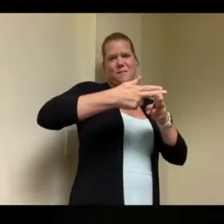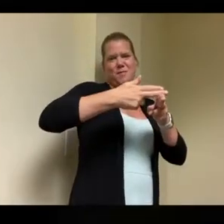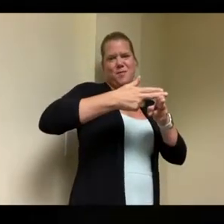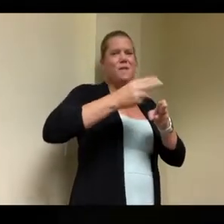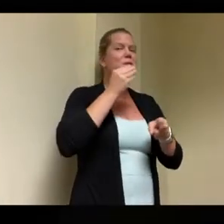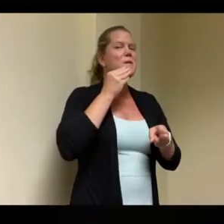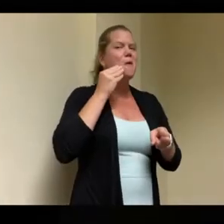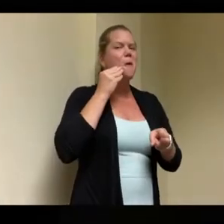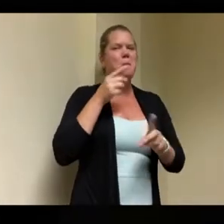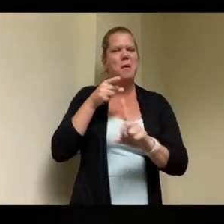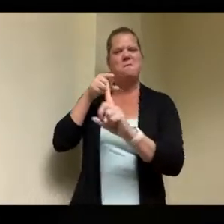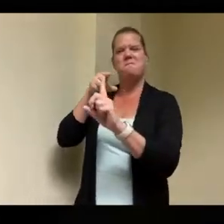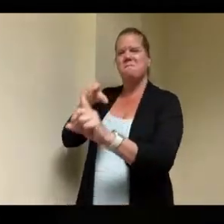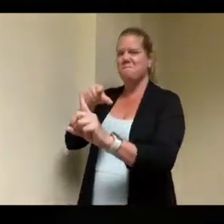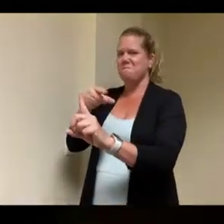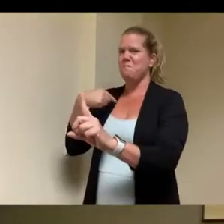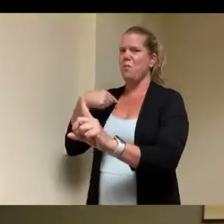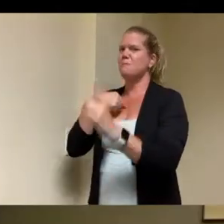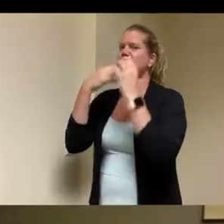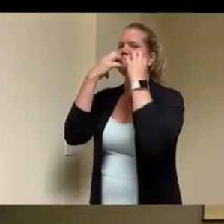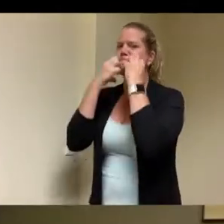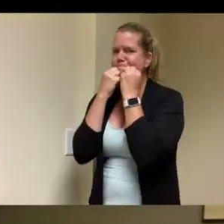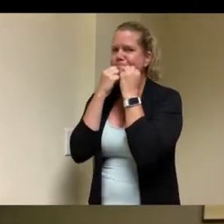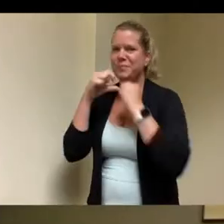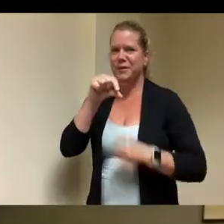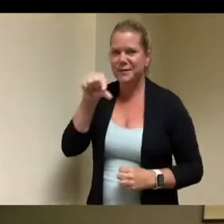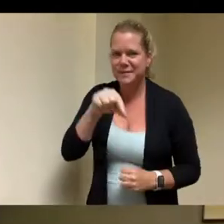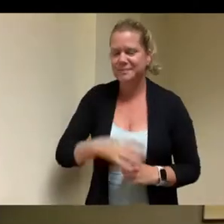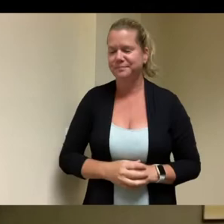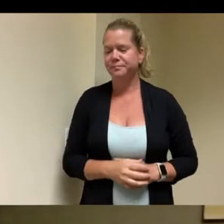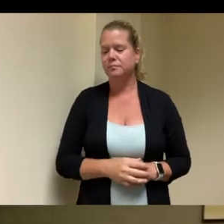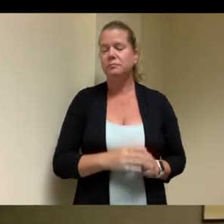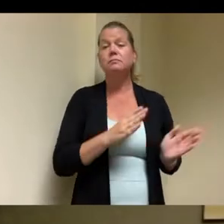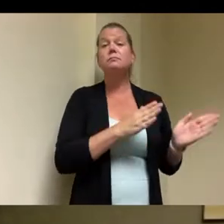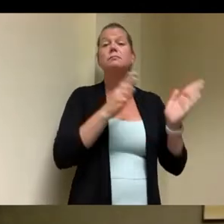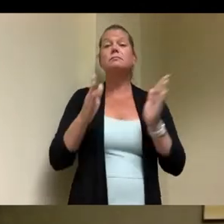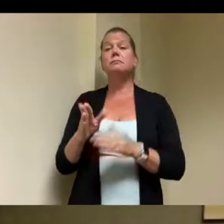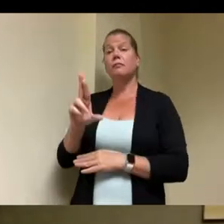so thank you sure and um rob uh for for neighborworks housing